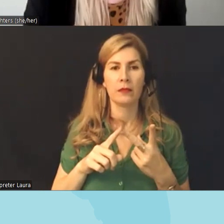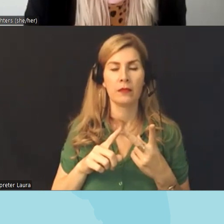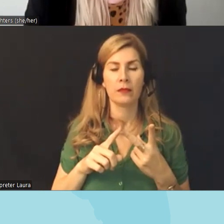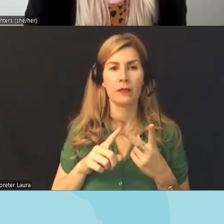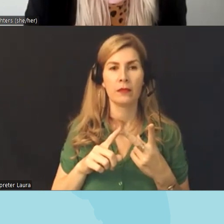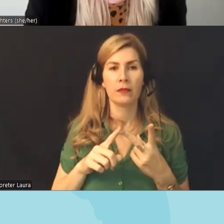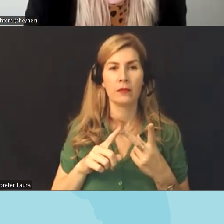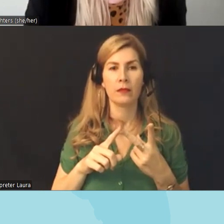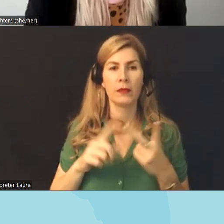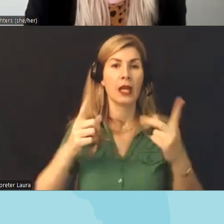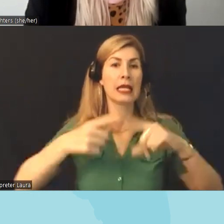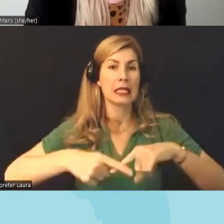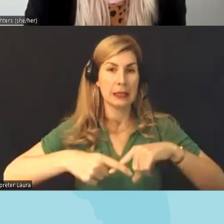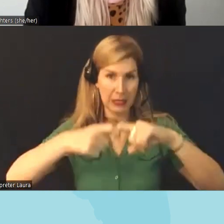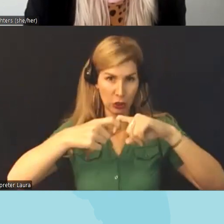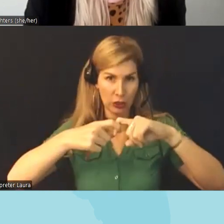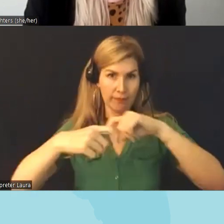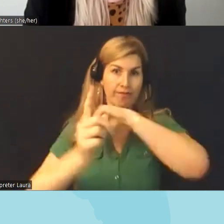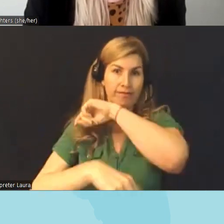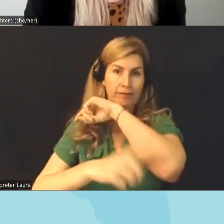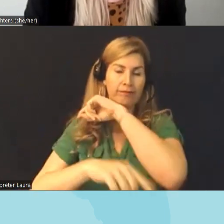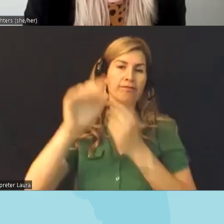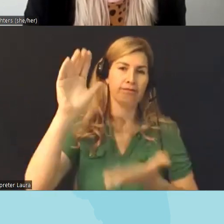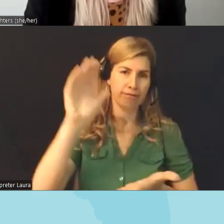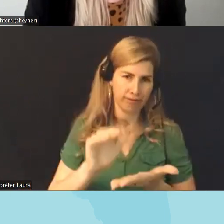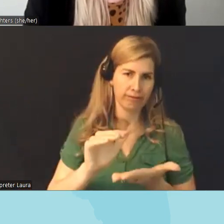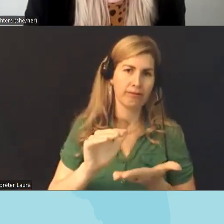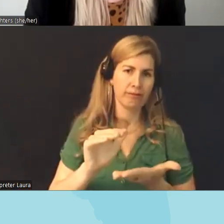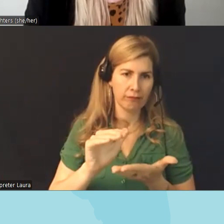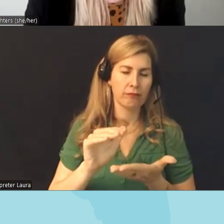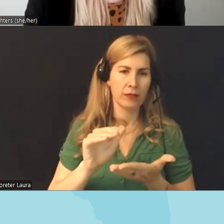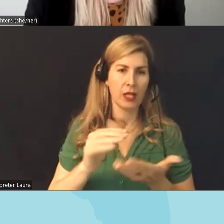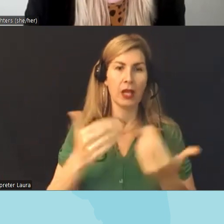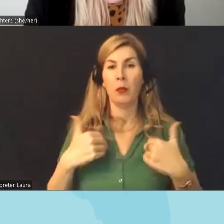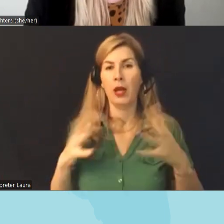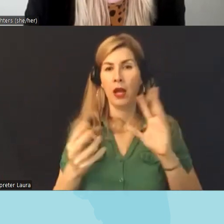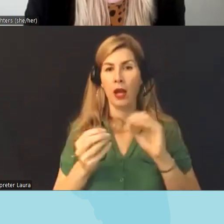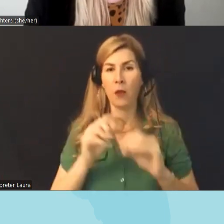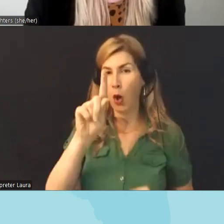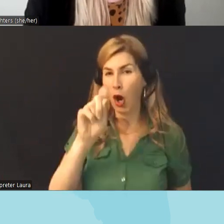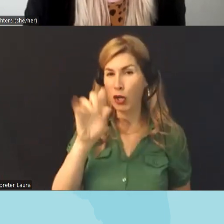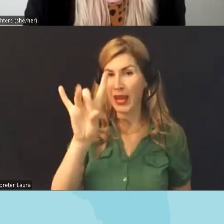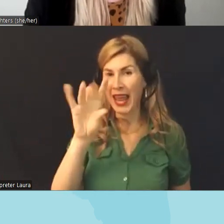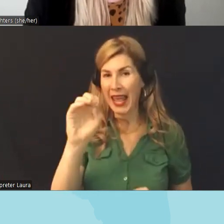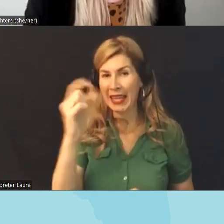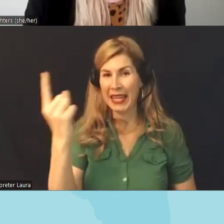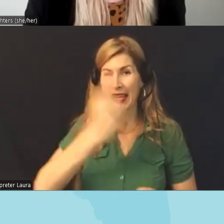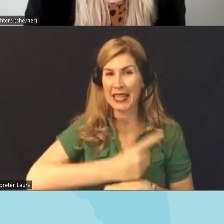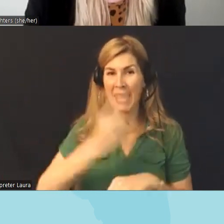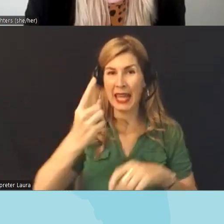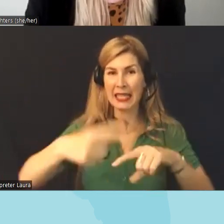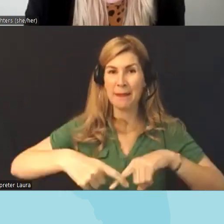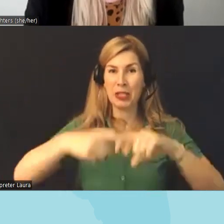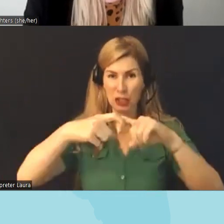suspensions especially for young students we have a 180 day suspension uh that's allowed which is